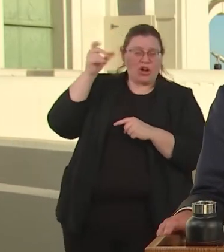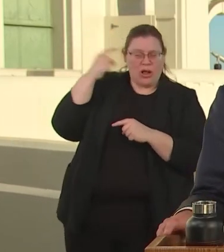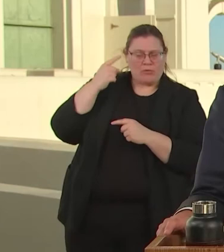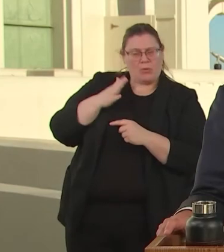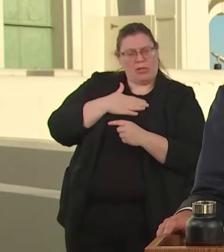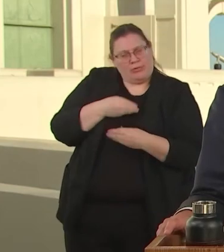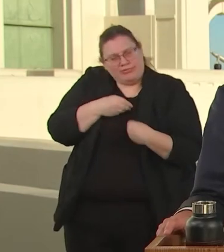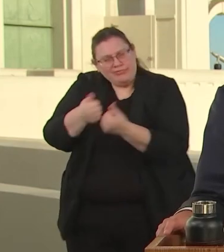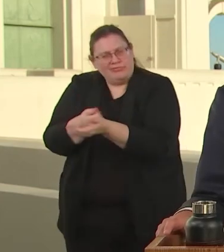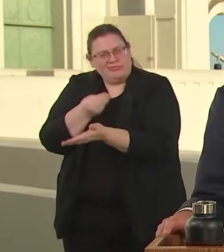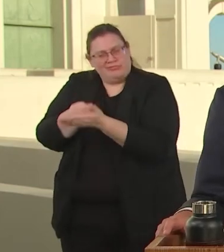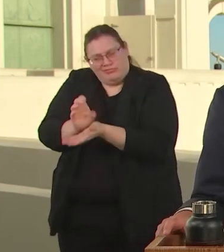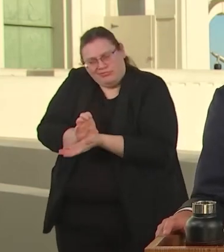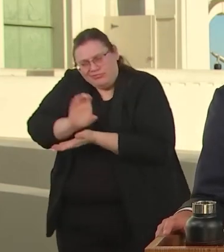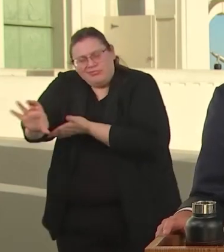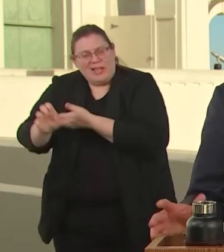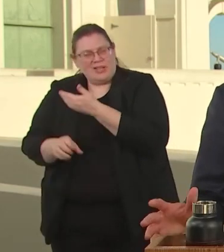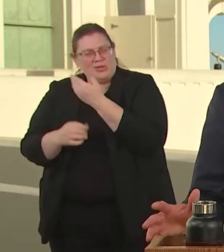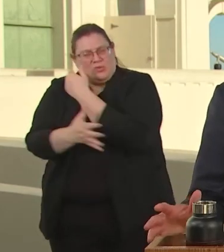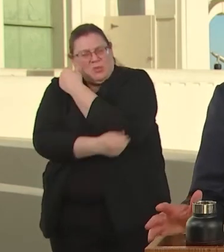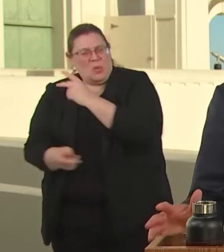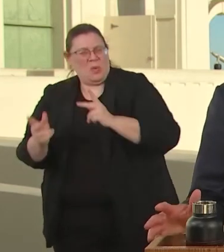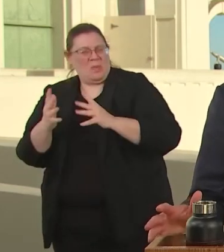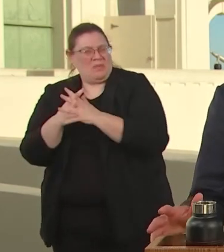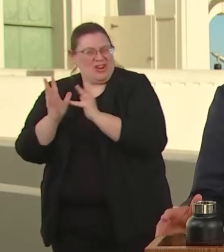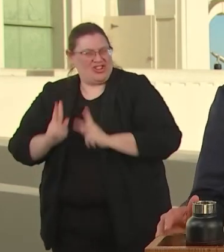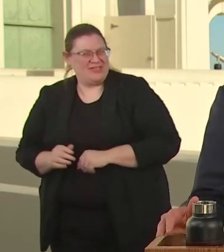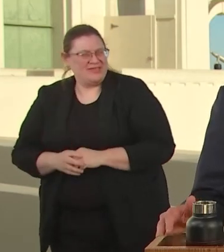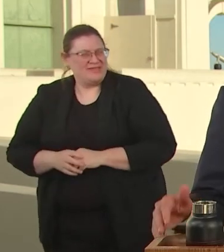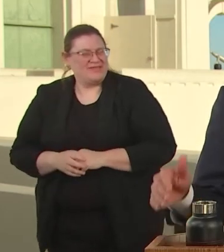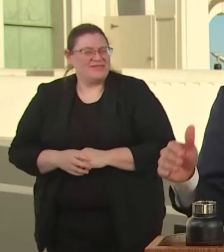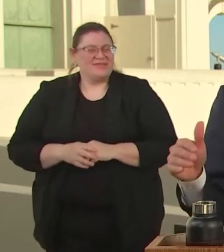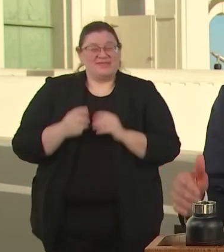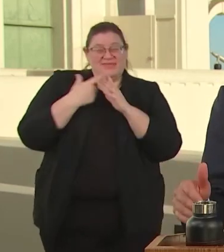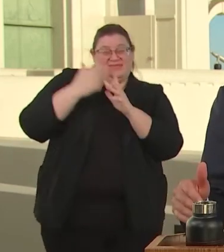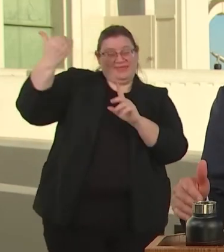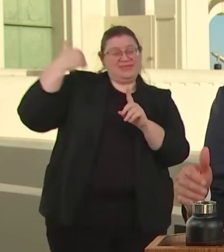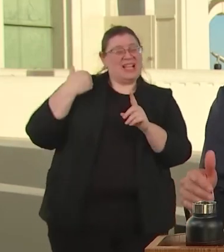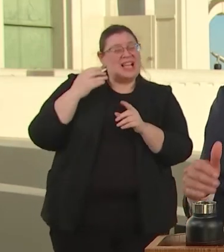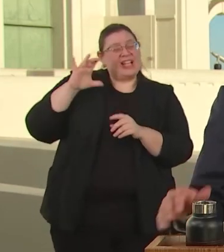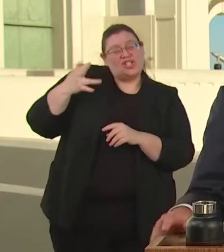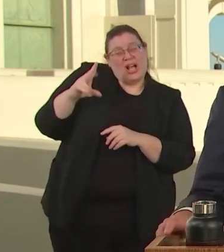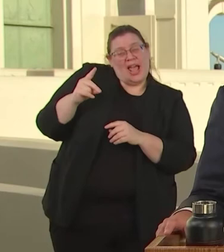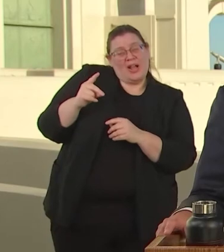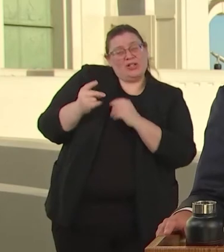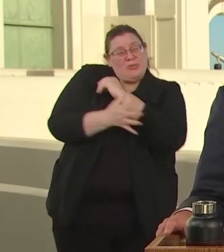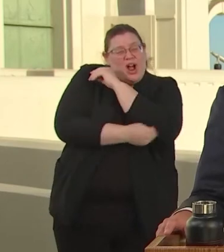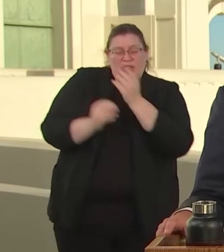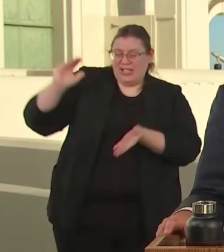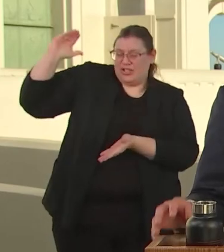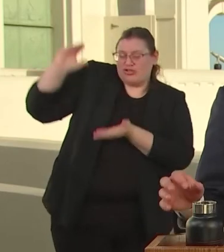WHAT HAPPENS. CHILD POVERTY DROPPED 20% AND AMERICAN RESCUE PLAN COULD CUT